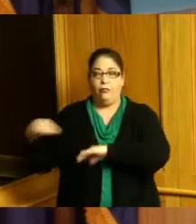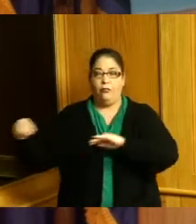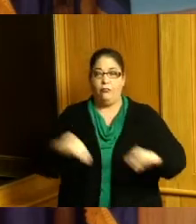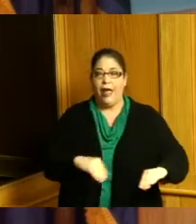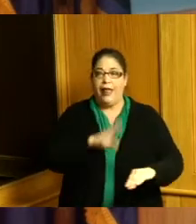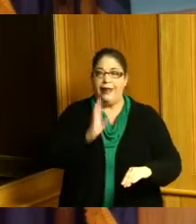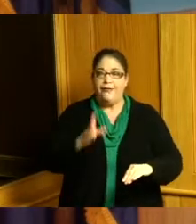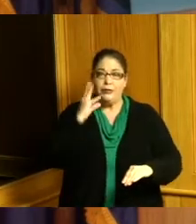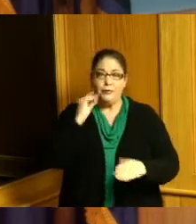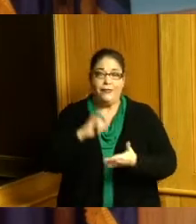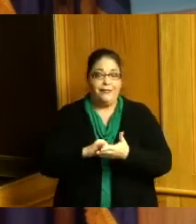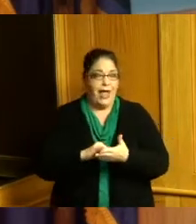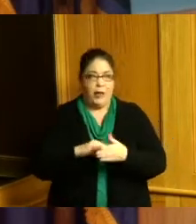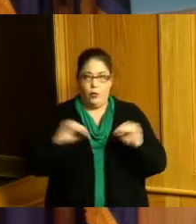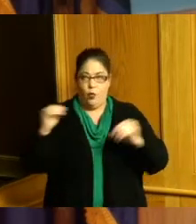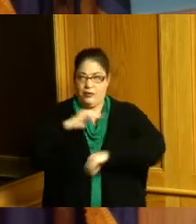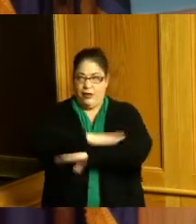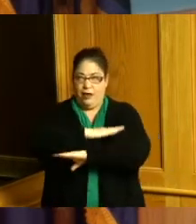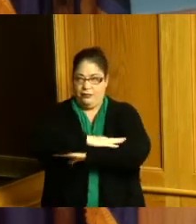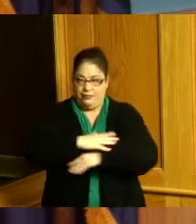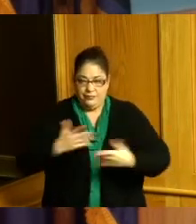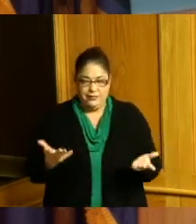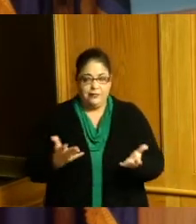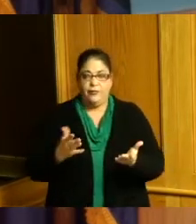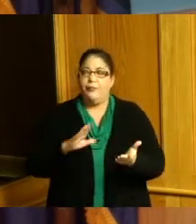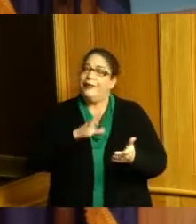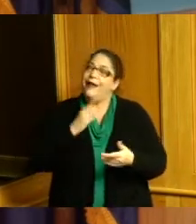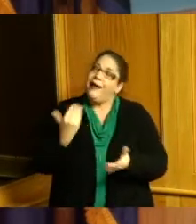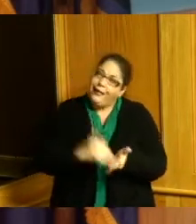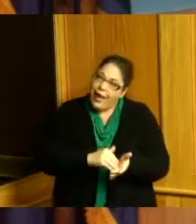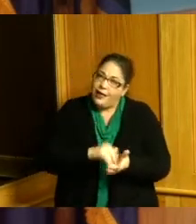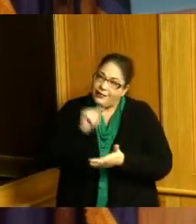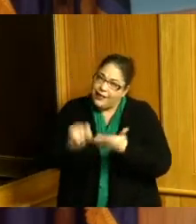like that but again we had never had covert and we got in and we rolled up our sleeves